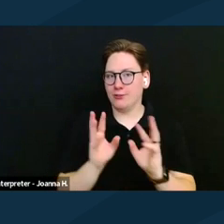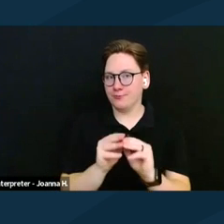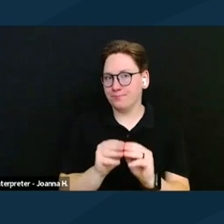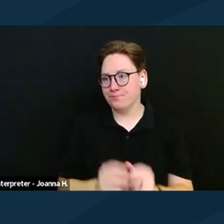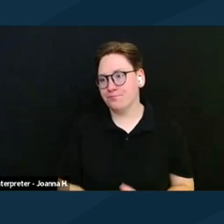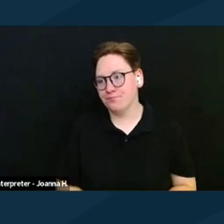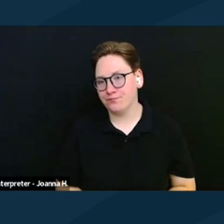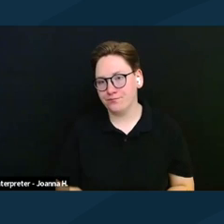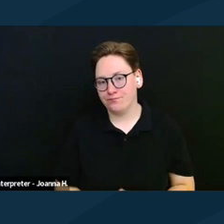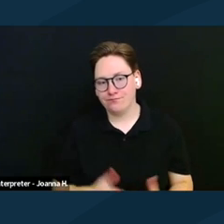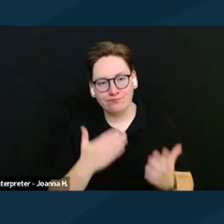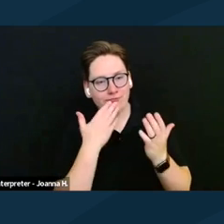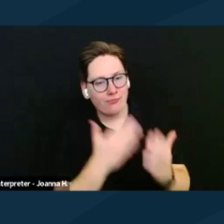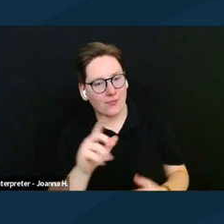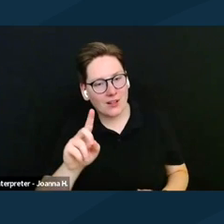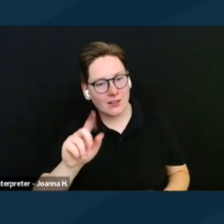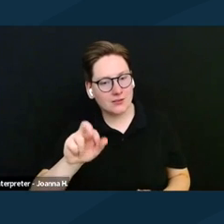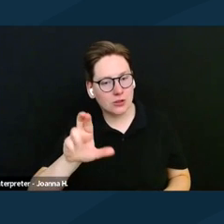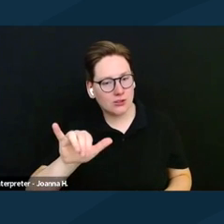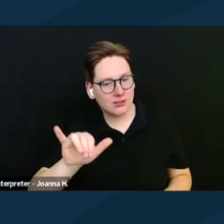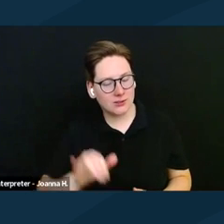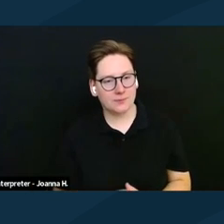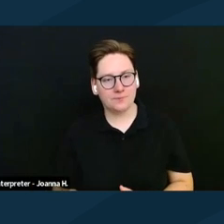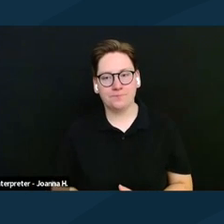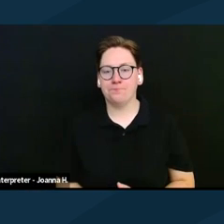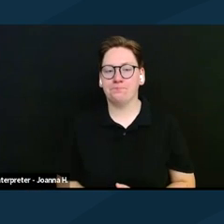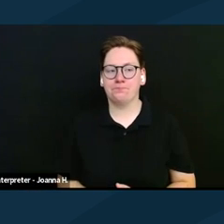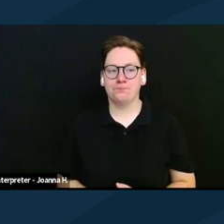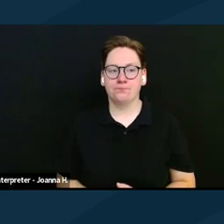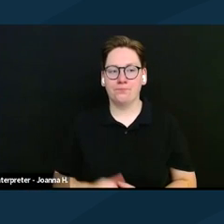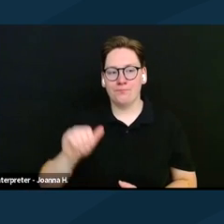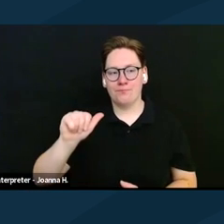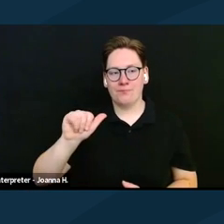Thank you, Darcy. And also, in addition to The Arc's page,